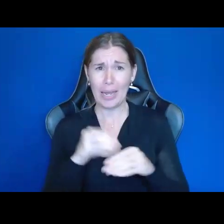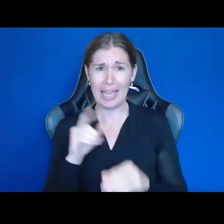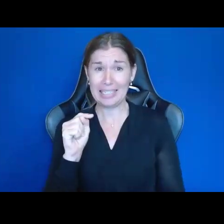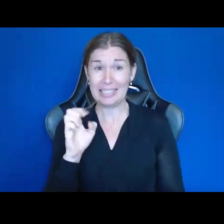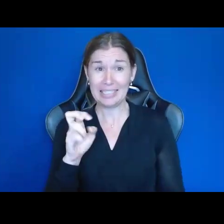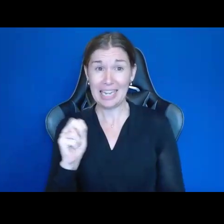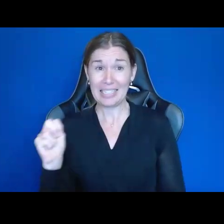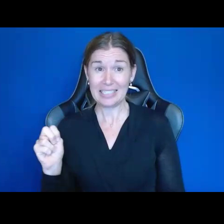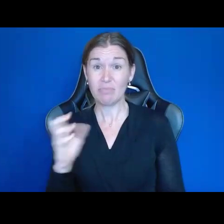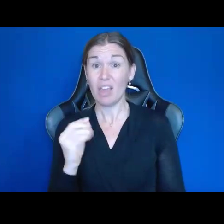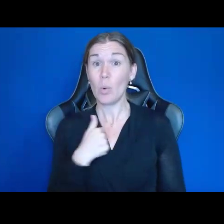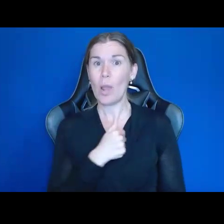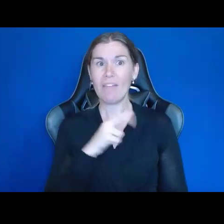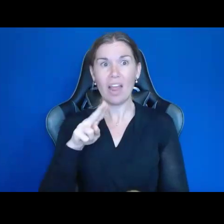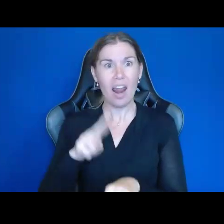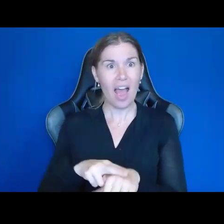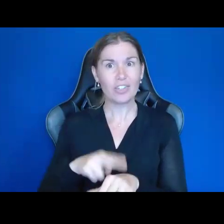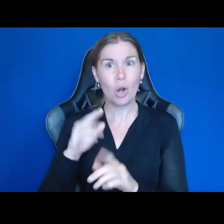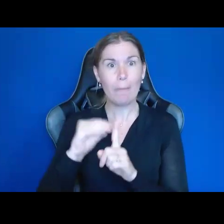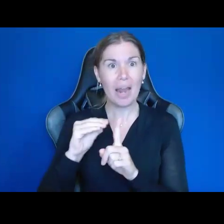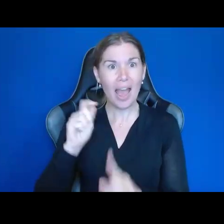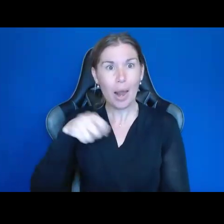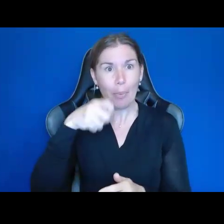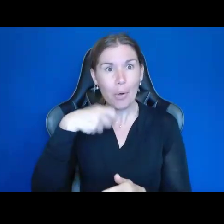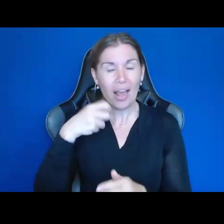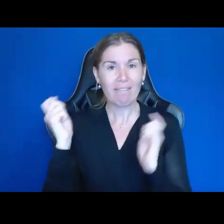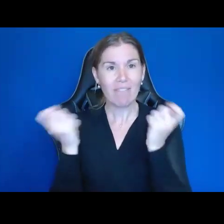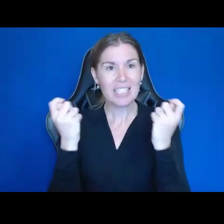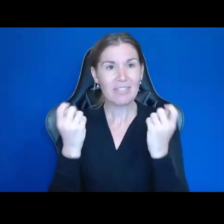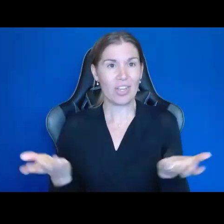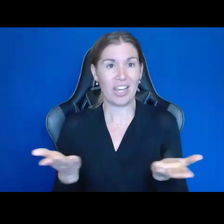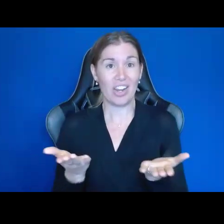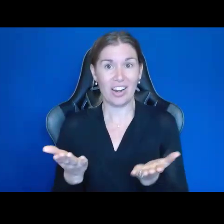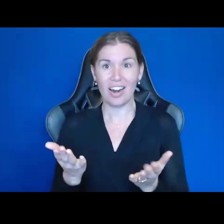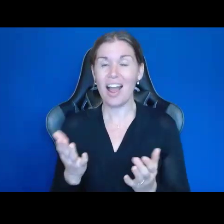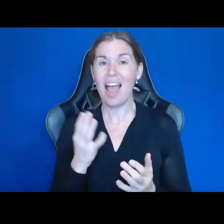the National Banana Pudding Festival here. And I finally went there.